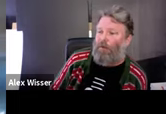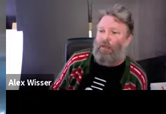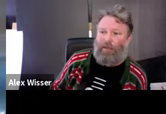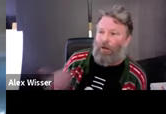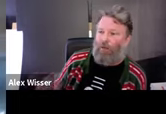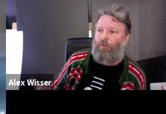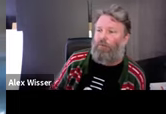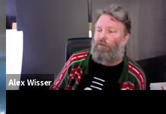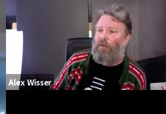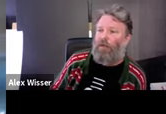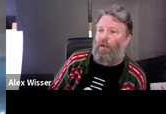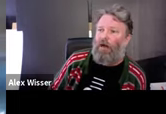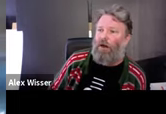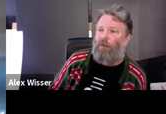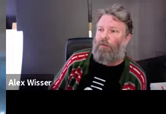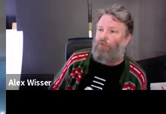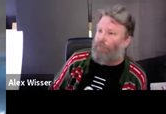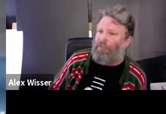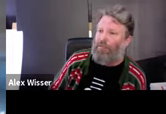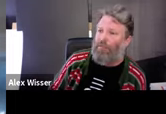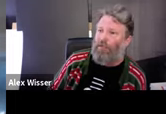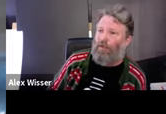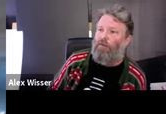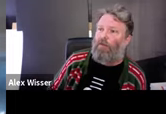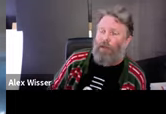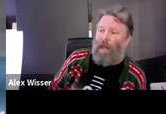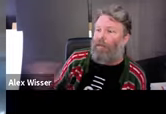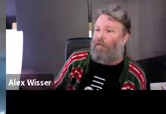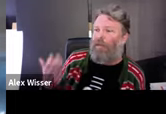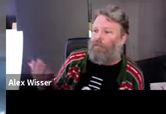the things that art can do. It the offer a community reflection." It